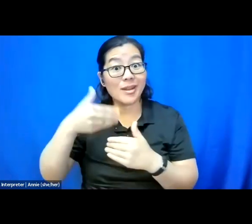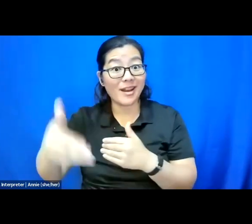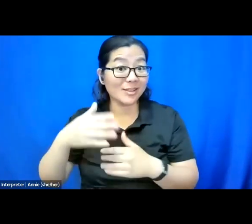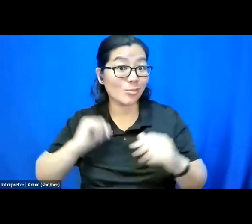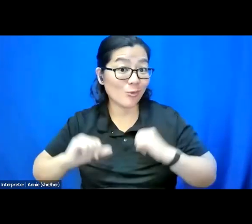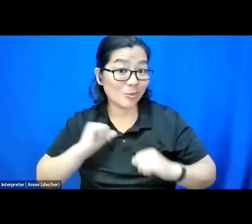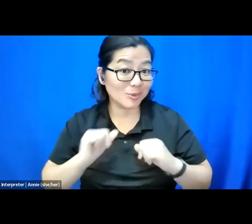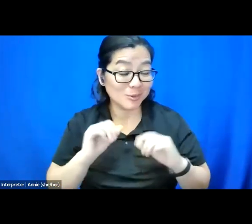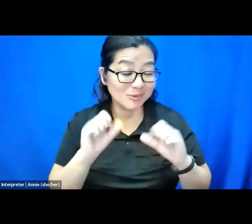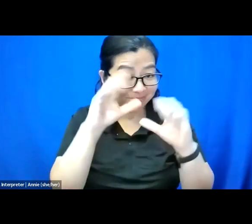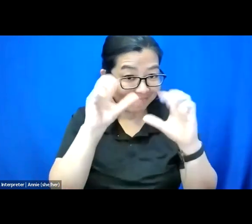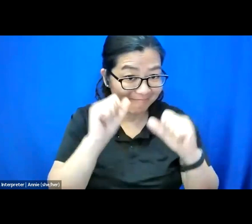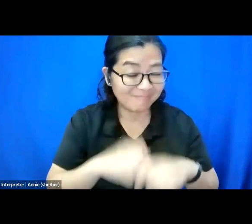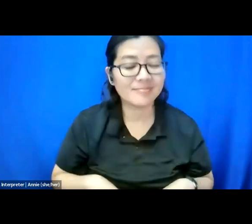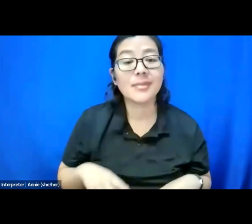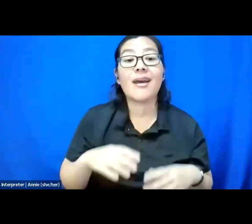After that invocation, I know we're ready for more.